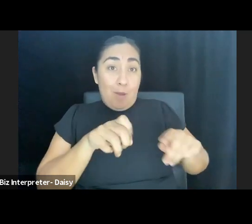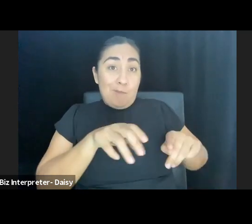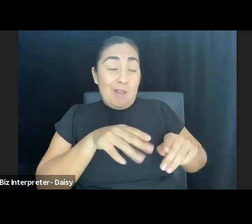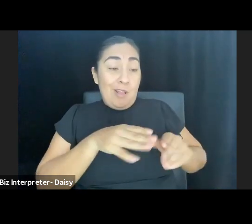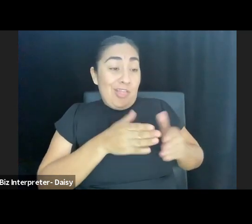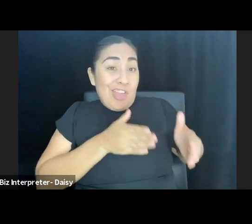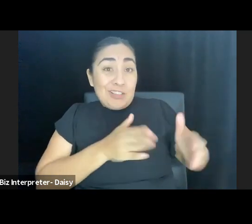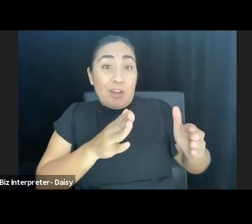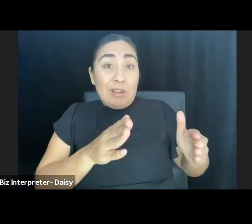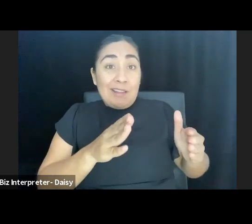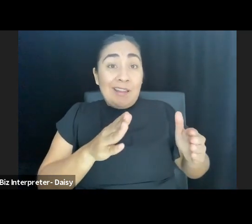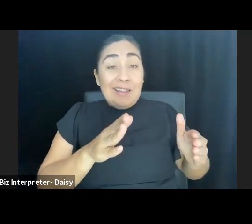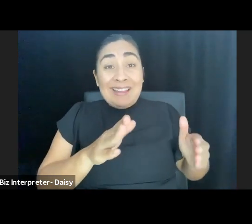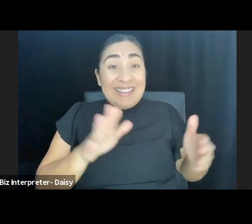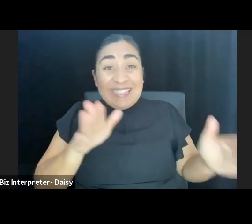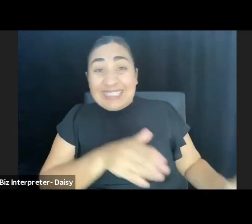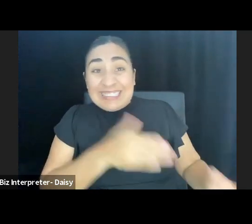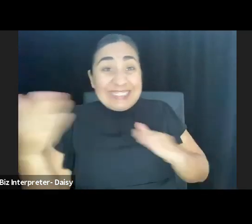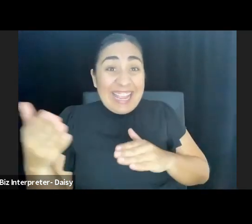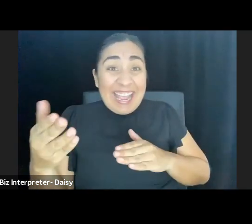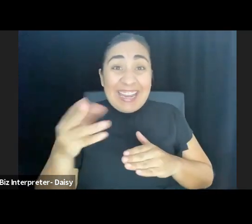Dead nigger on Bryn Mawr Road.